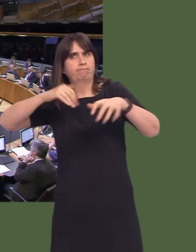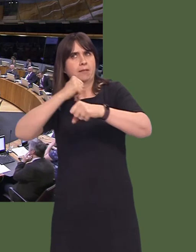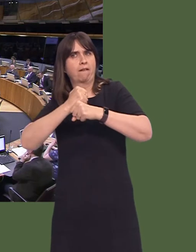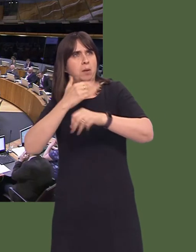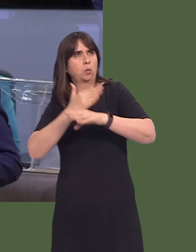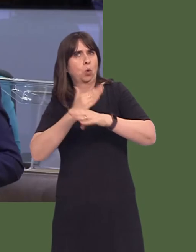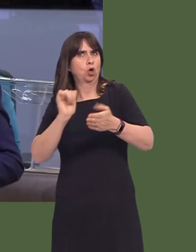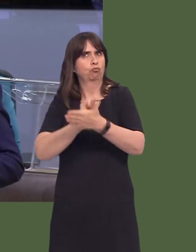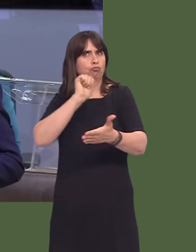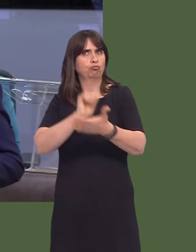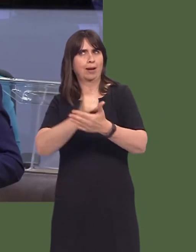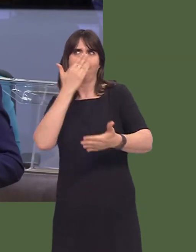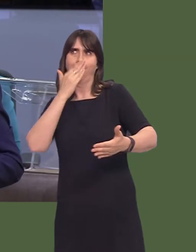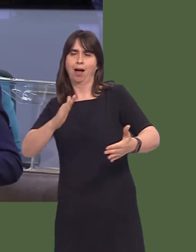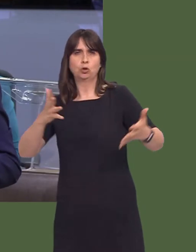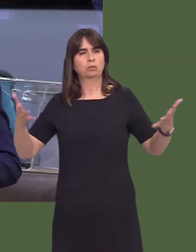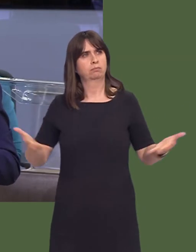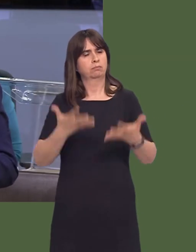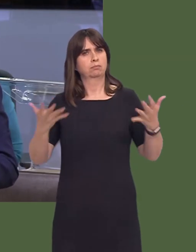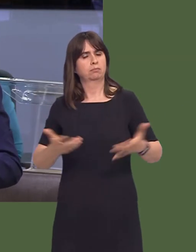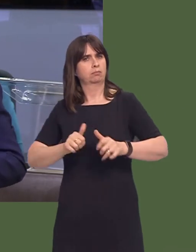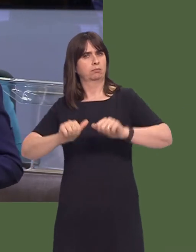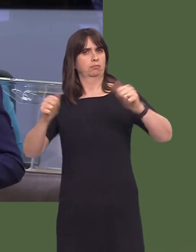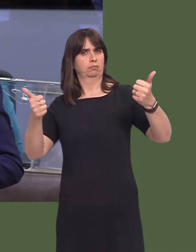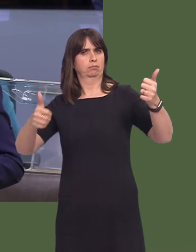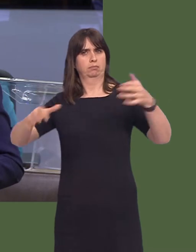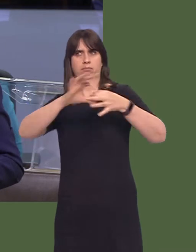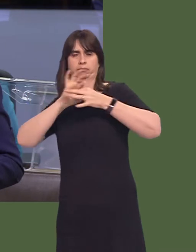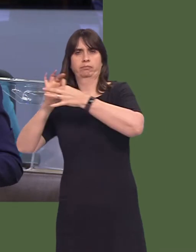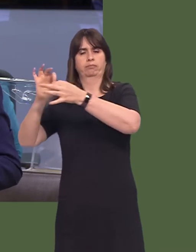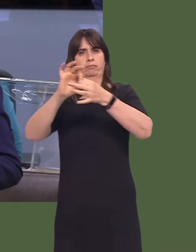right culture within Welsh Government, and to ensure that work is carried out in a timely